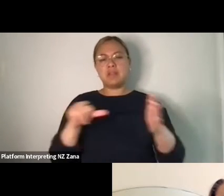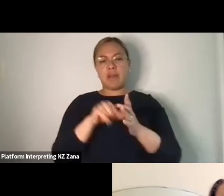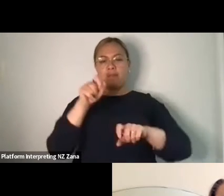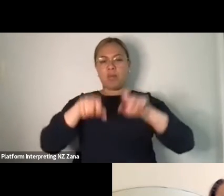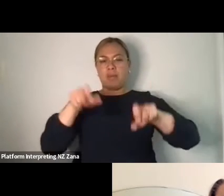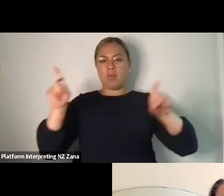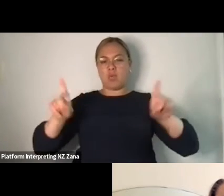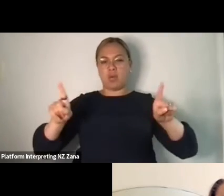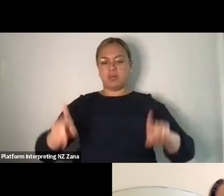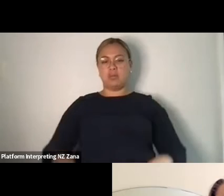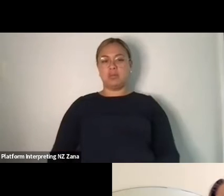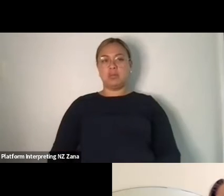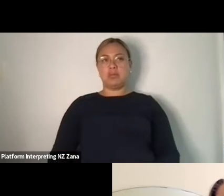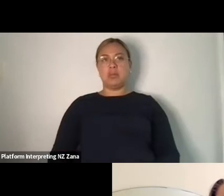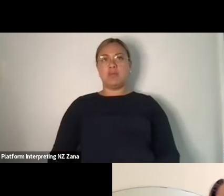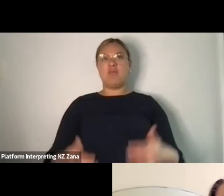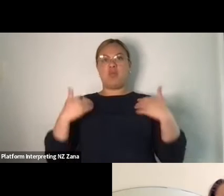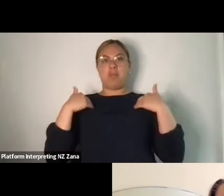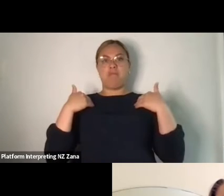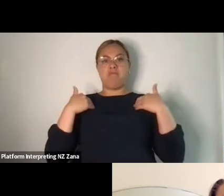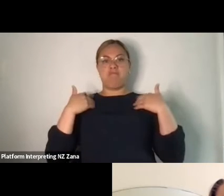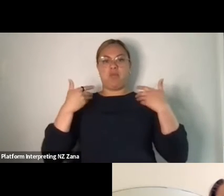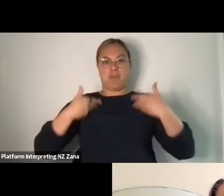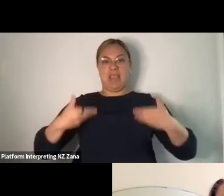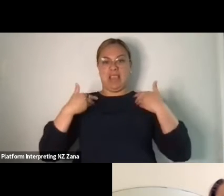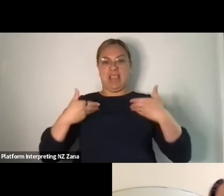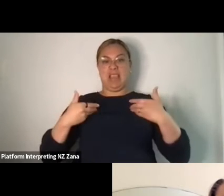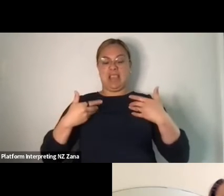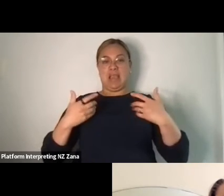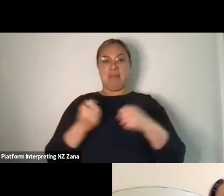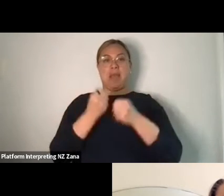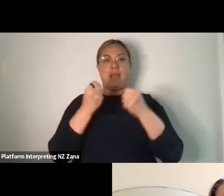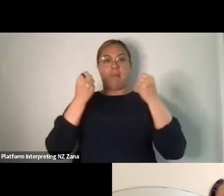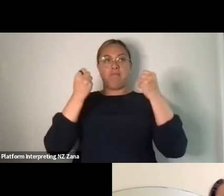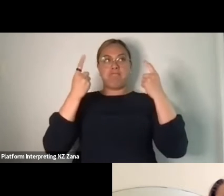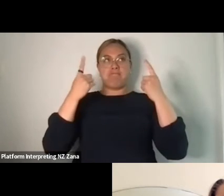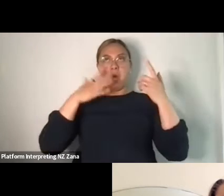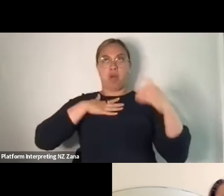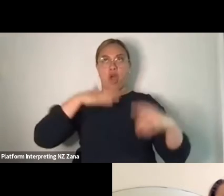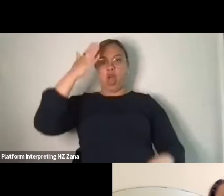is more of me, sort of like, making up my mind. That's a more difficult thing for my performers